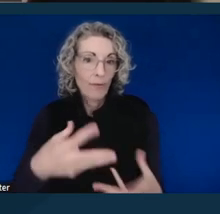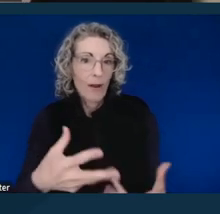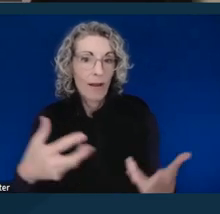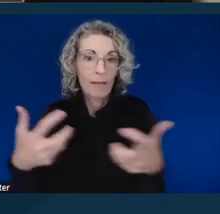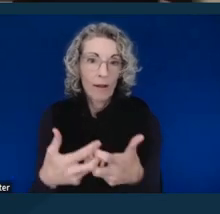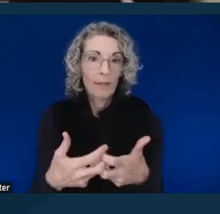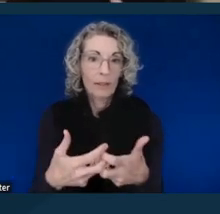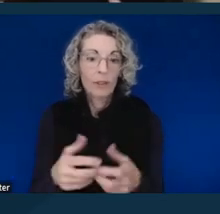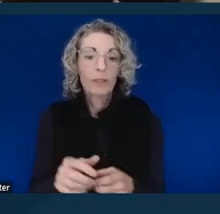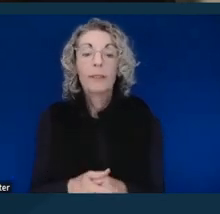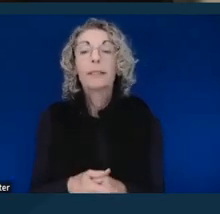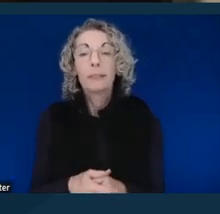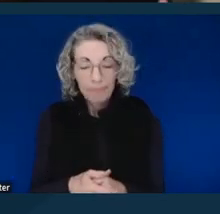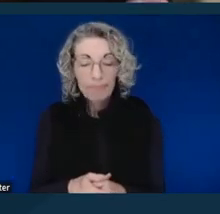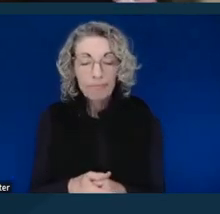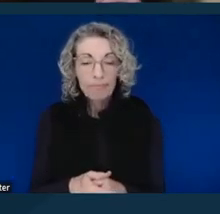Again, absolutely not true.